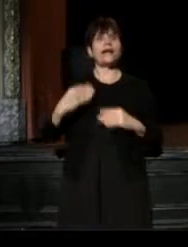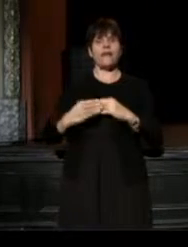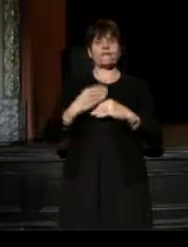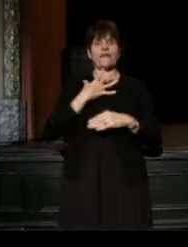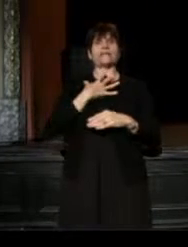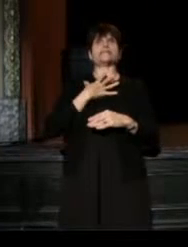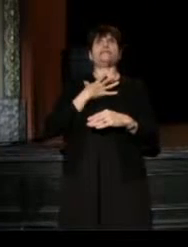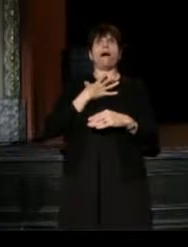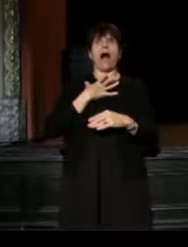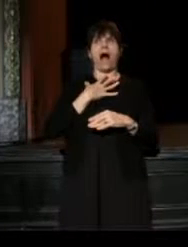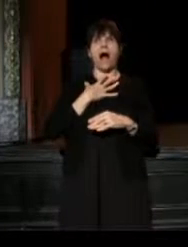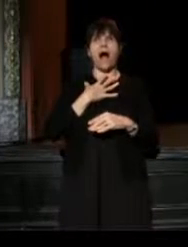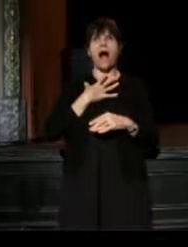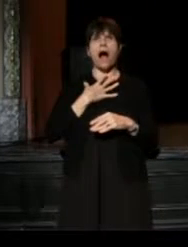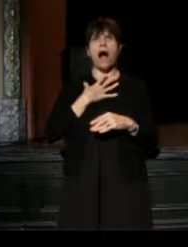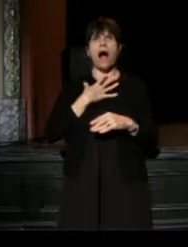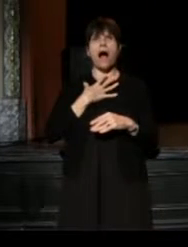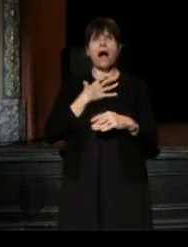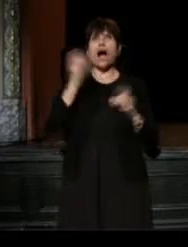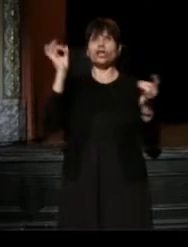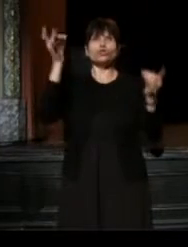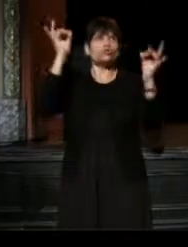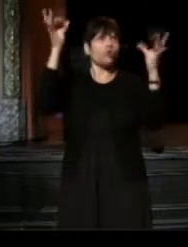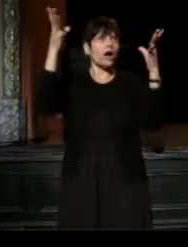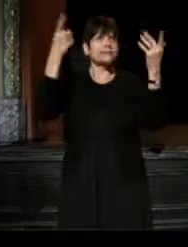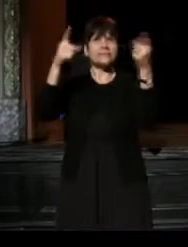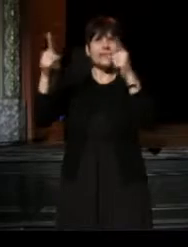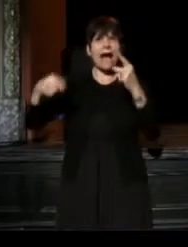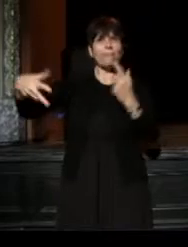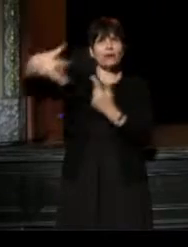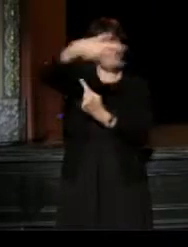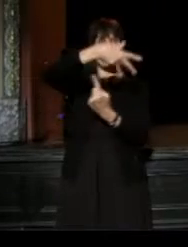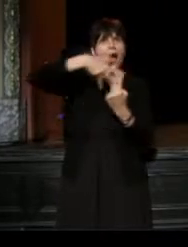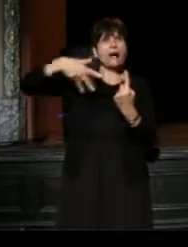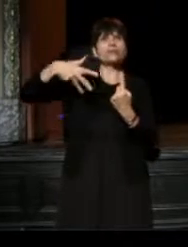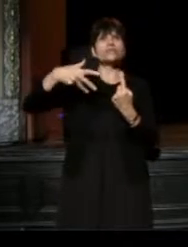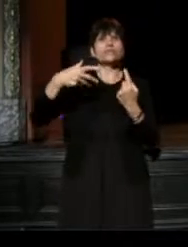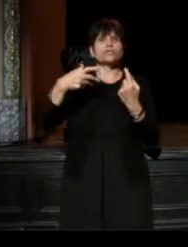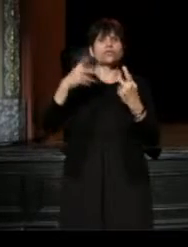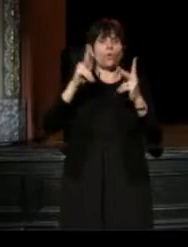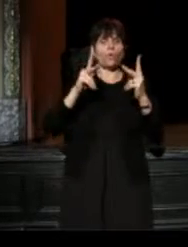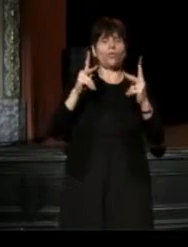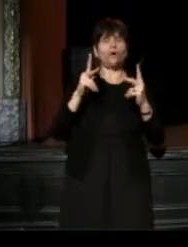the atrocities that happen around us." So the ringleader stepped back after the meeting